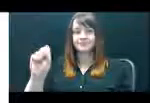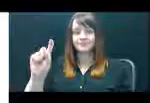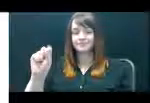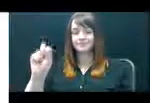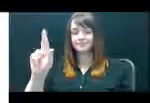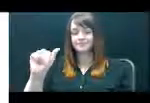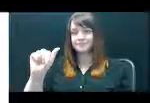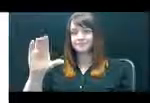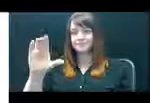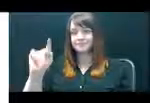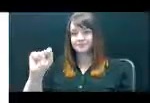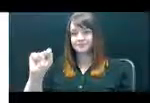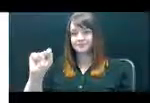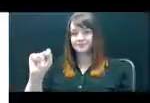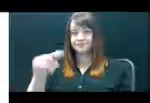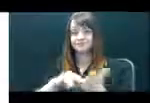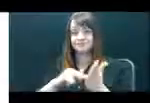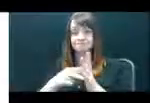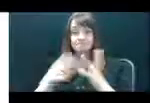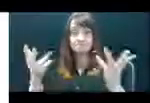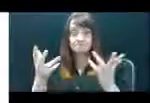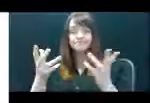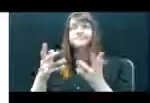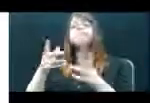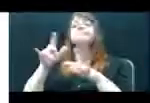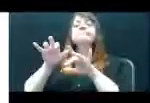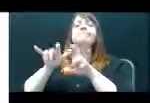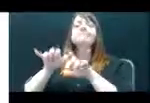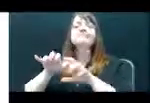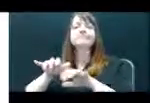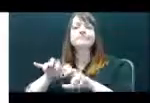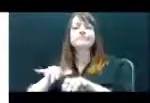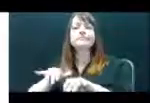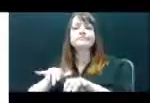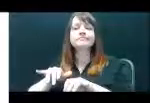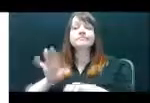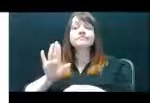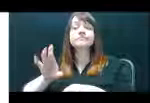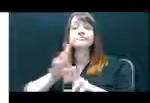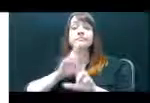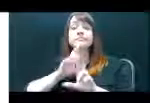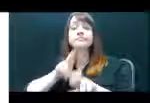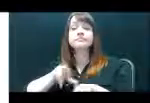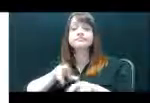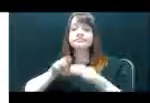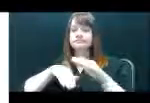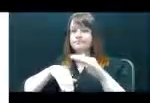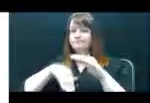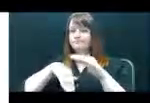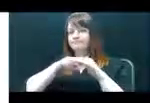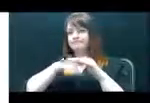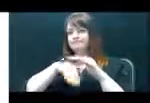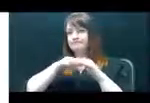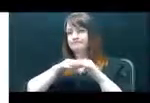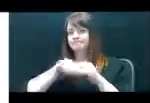in this area. Please limit your response to a maximum of fifty words.